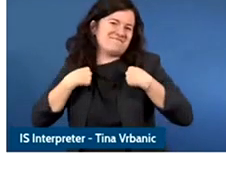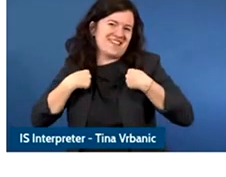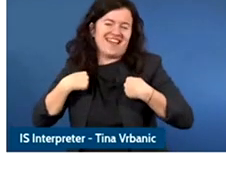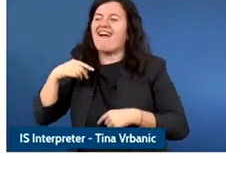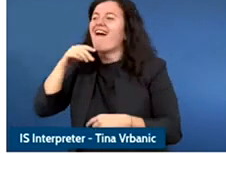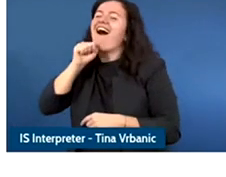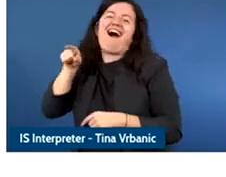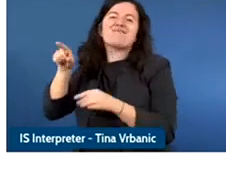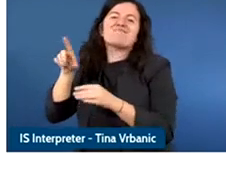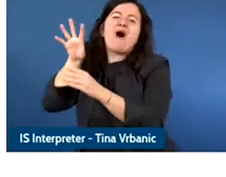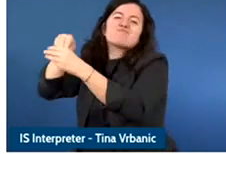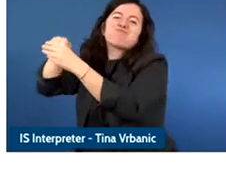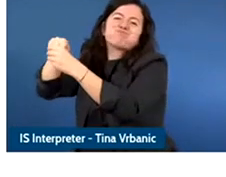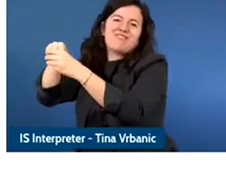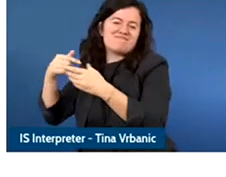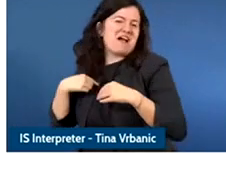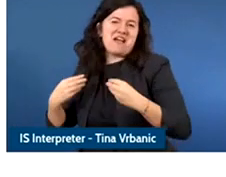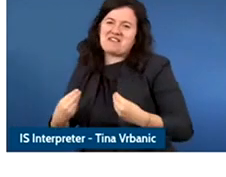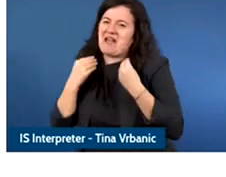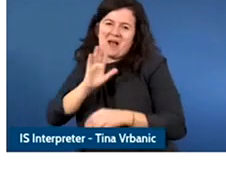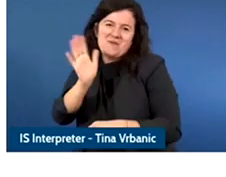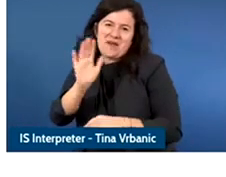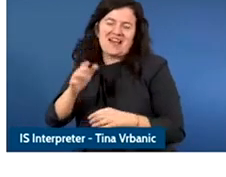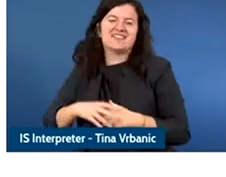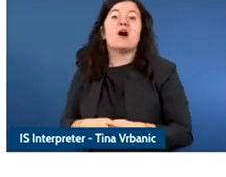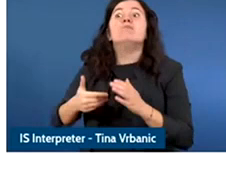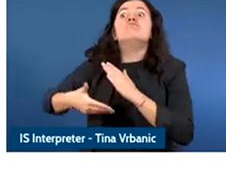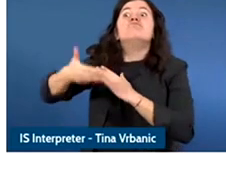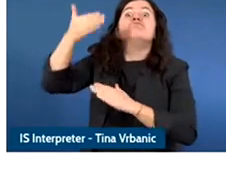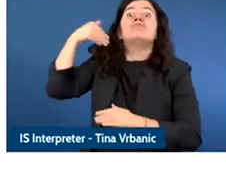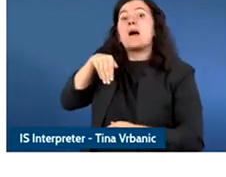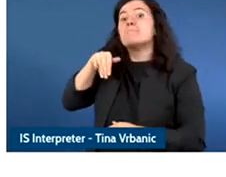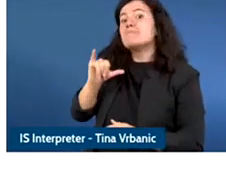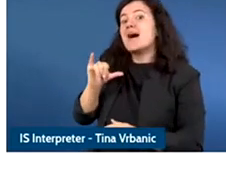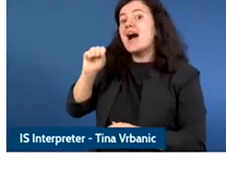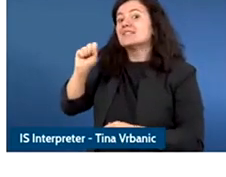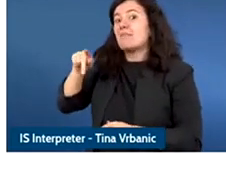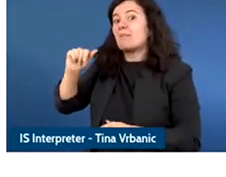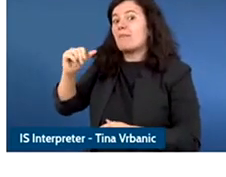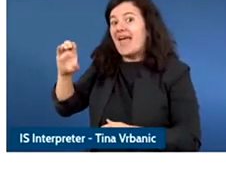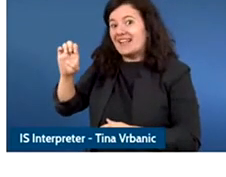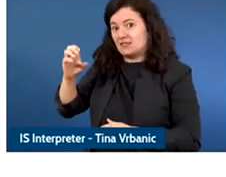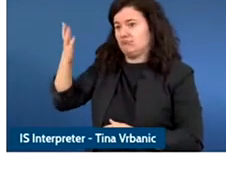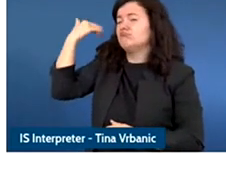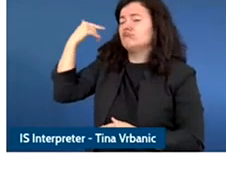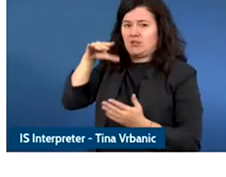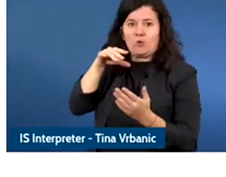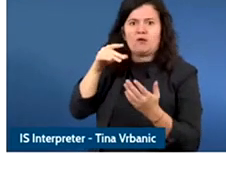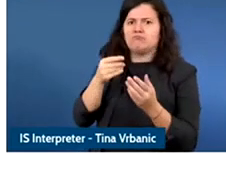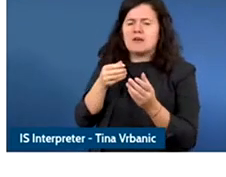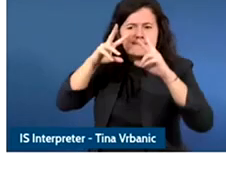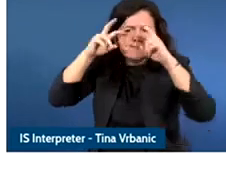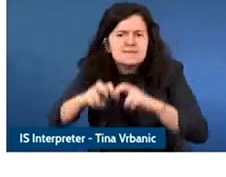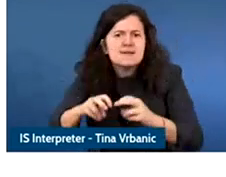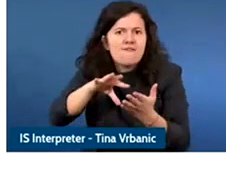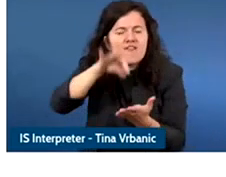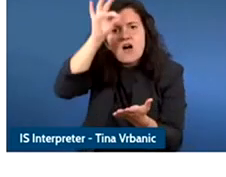So this is just a great example because we have already to share data and evidence